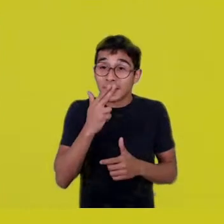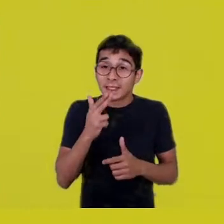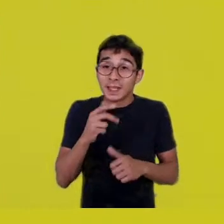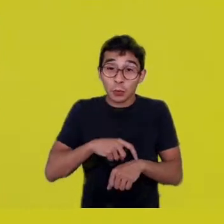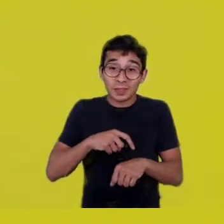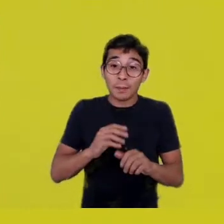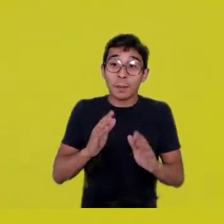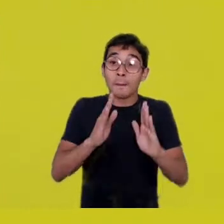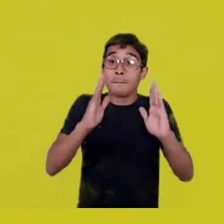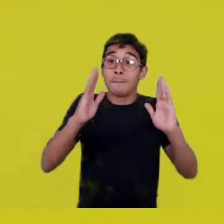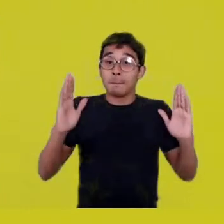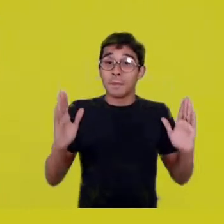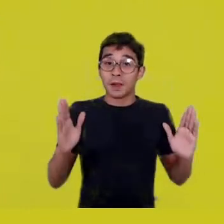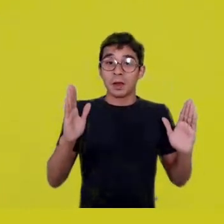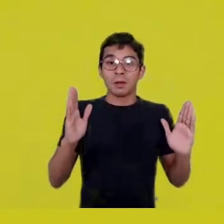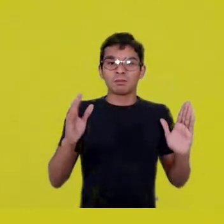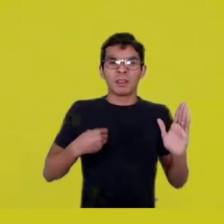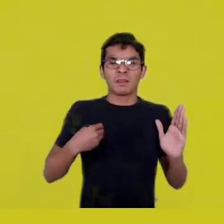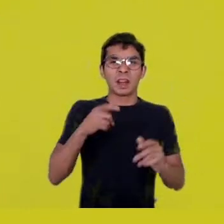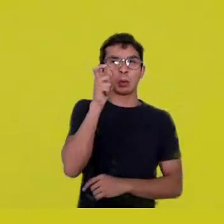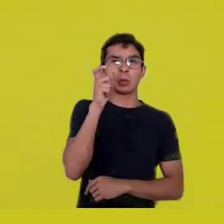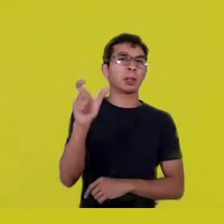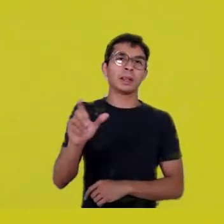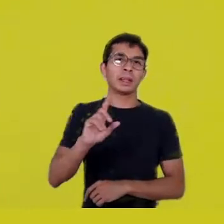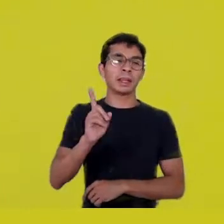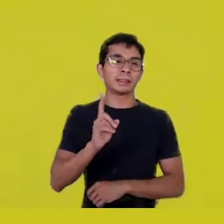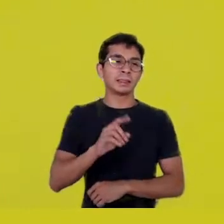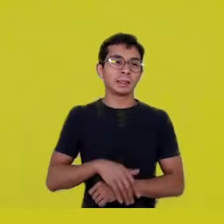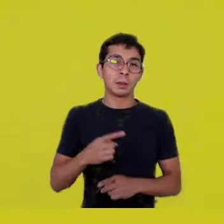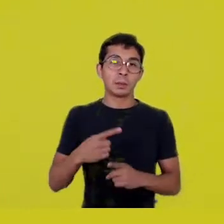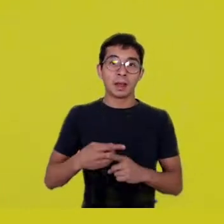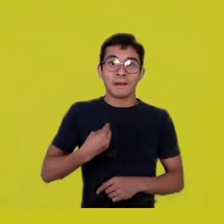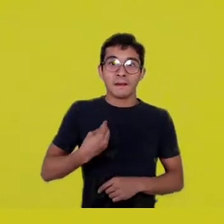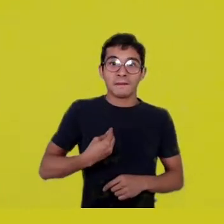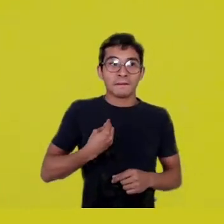because you no longer have the experience of an utilitarian life.